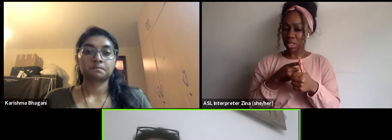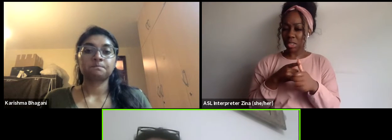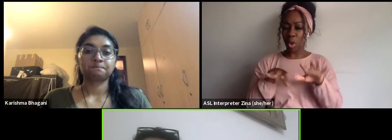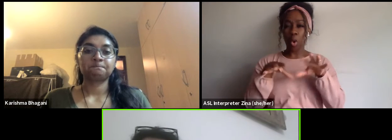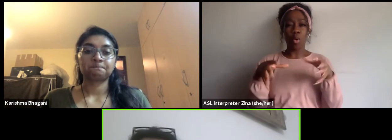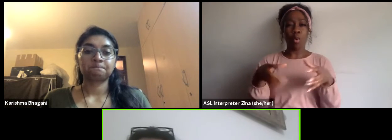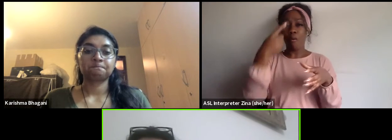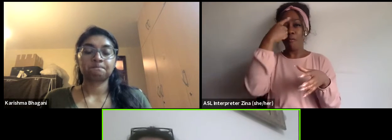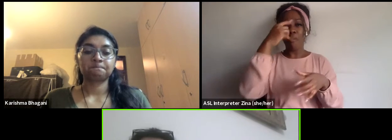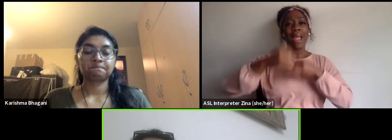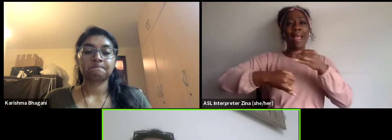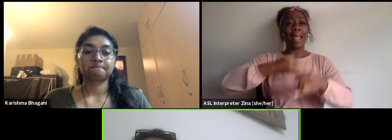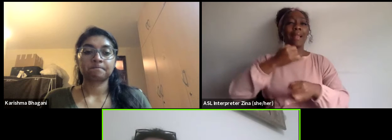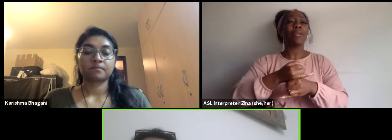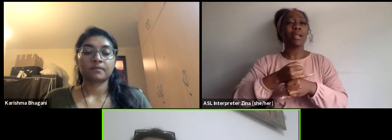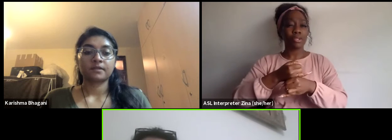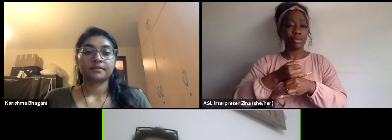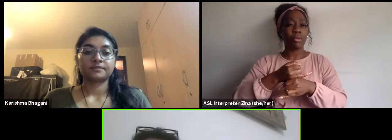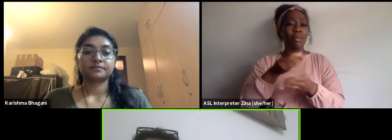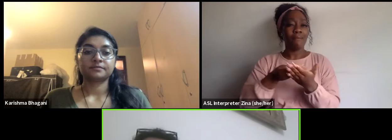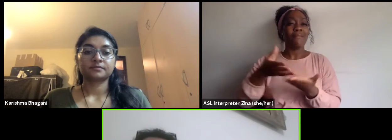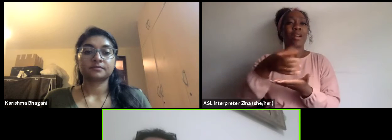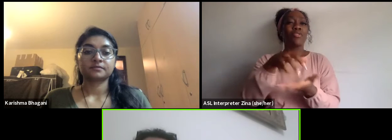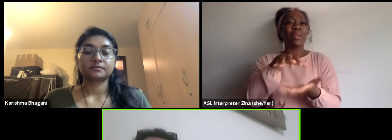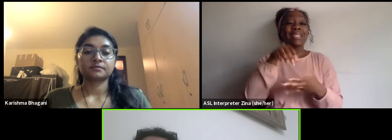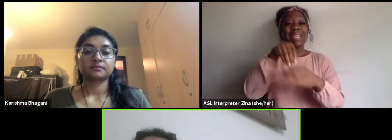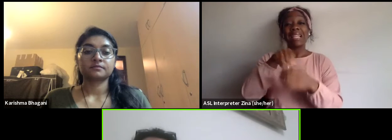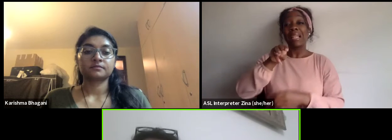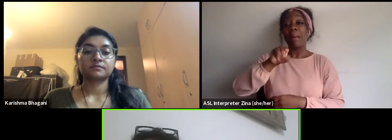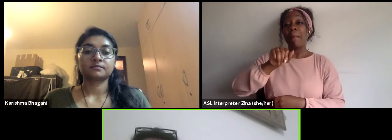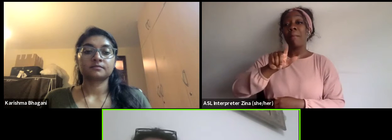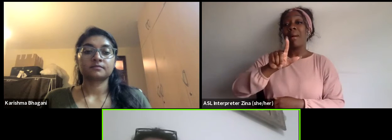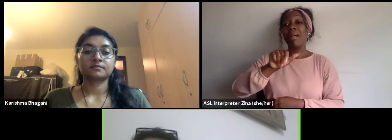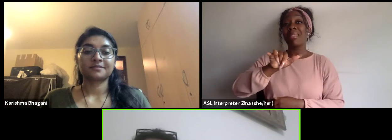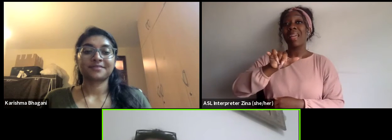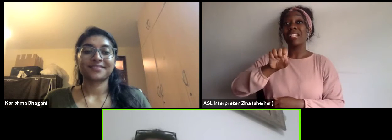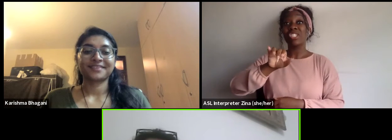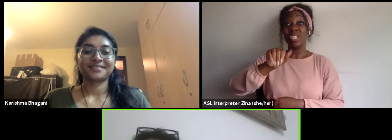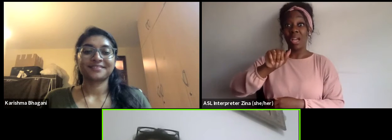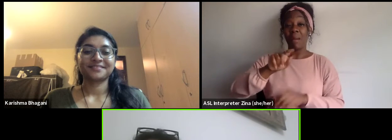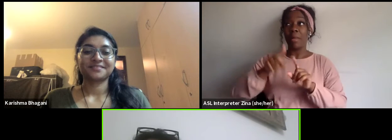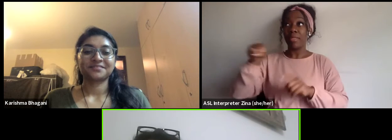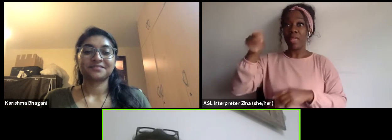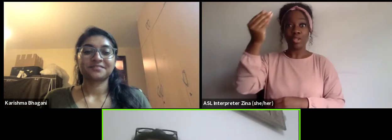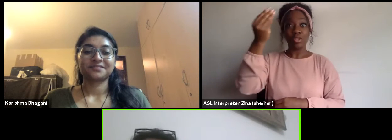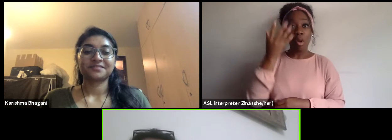And wrote... I was told that I wrote so nice and good a motivation letter